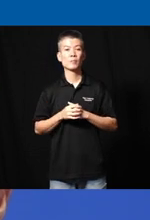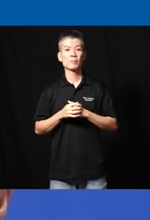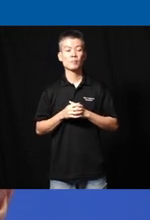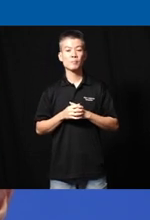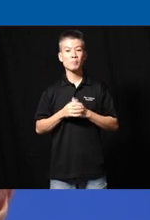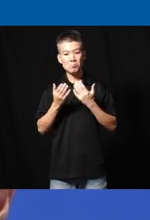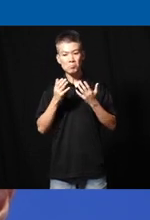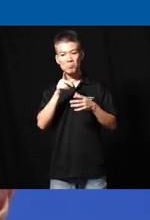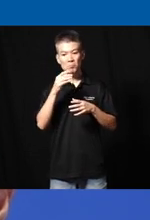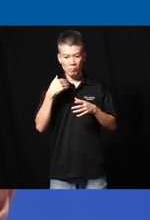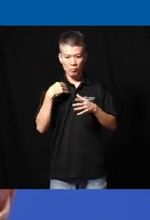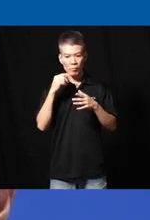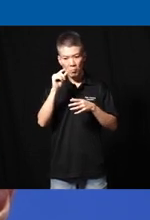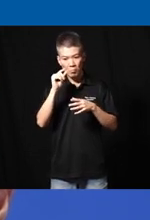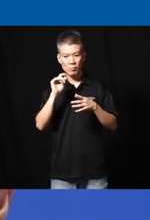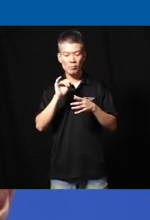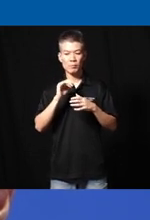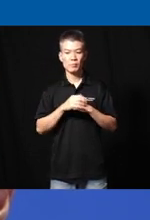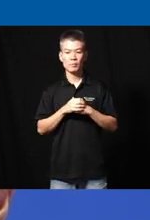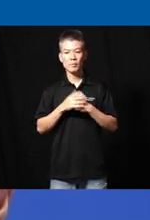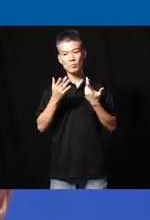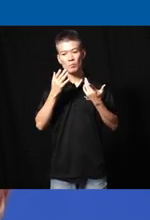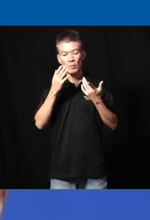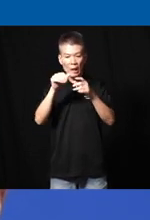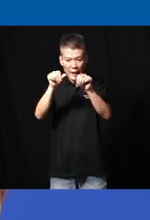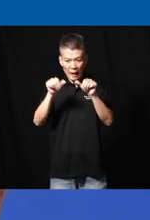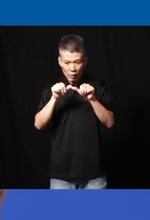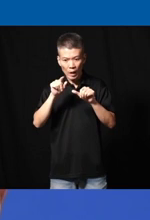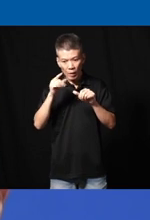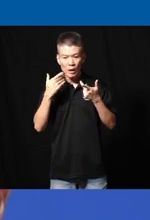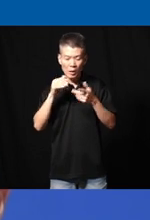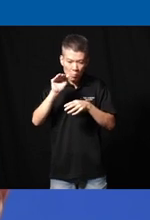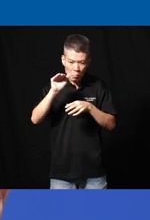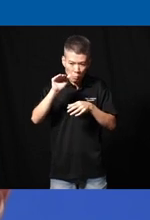uh maybe there are a little bit more areas you know you have to kind of probe a bit further you